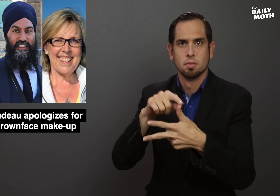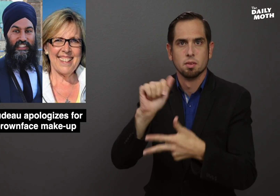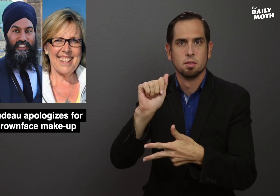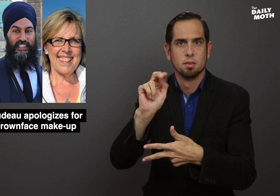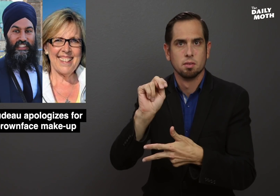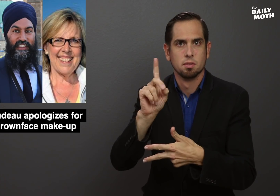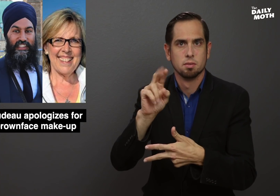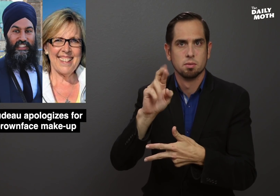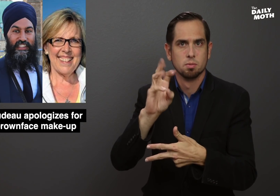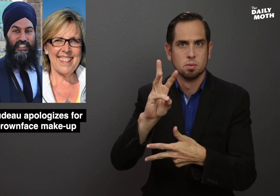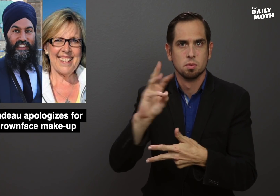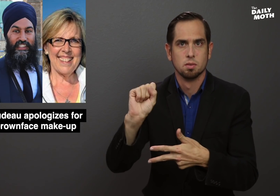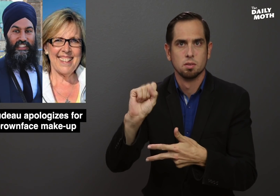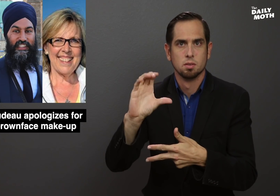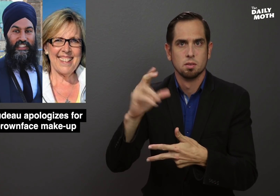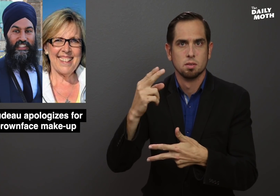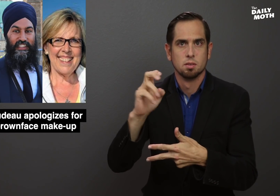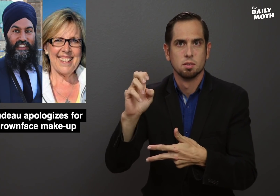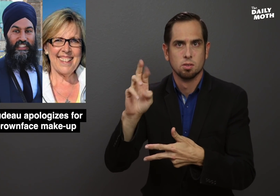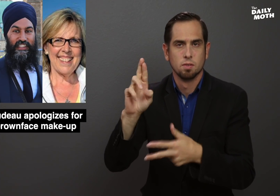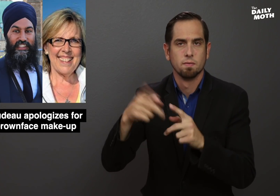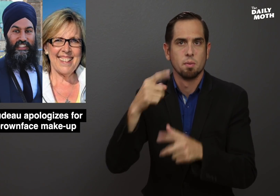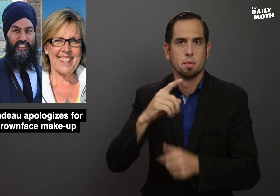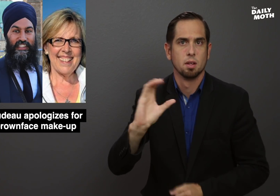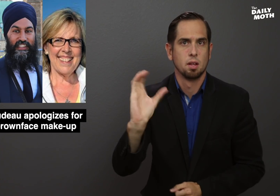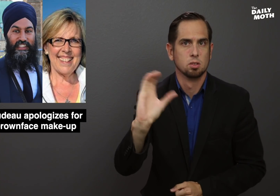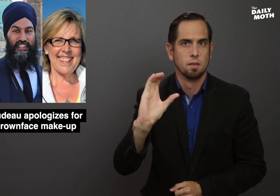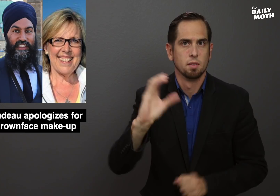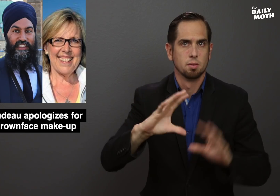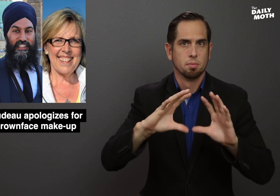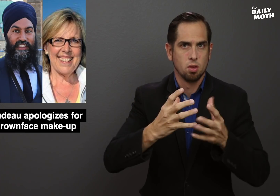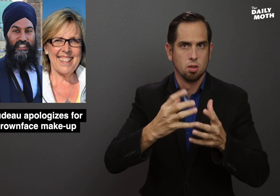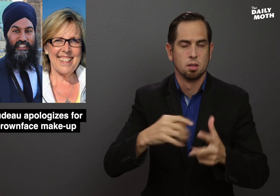Andrew Scheer from the Conservative Party,